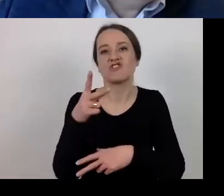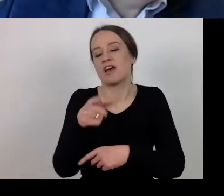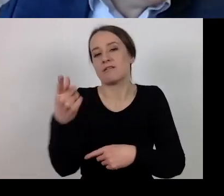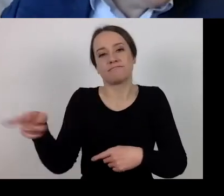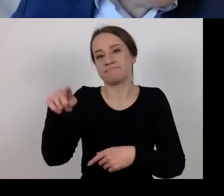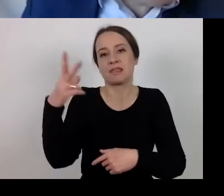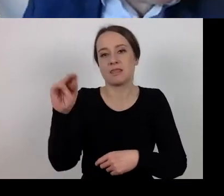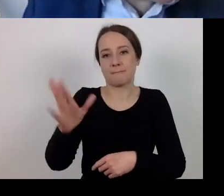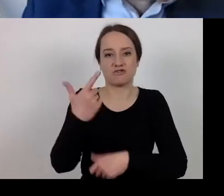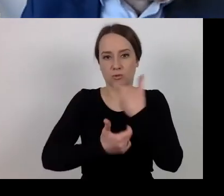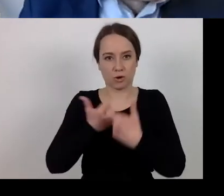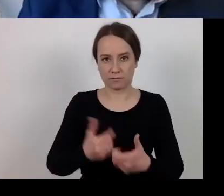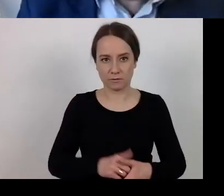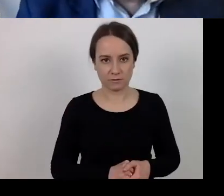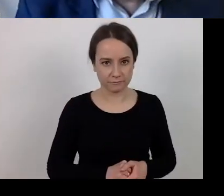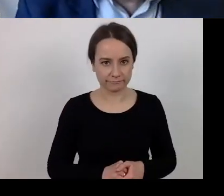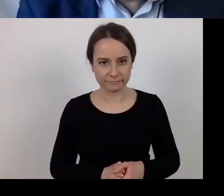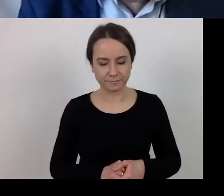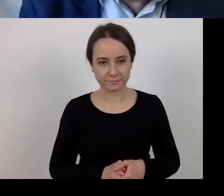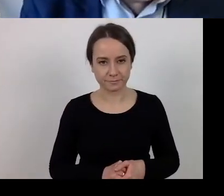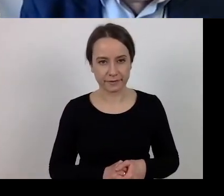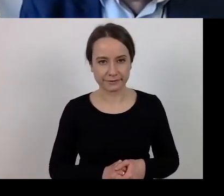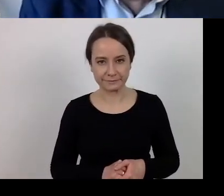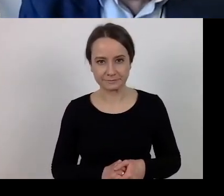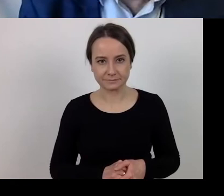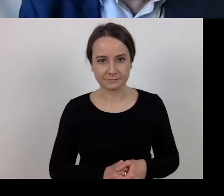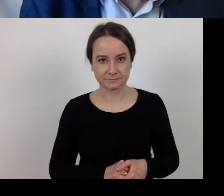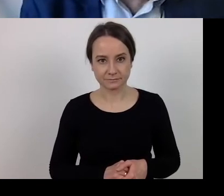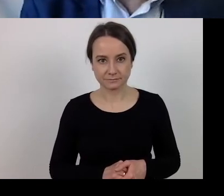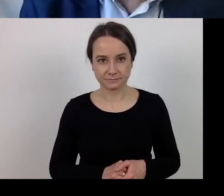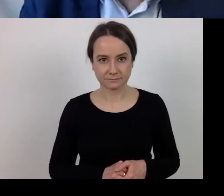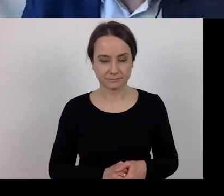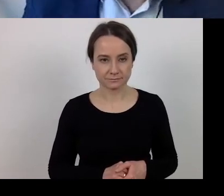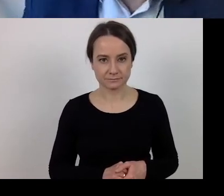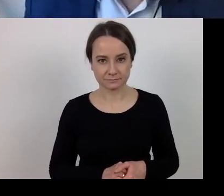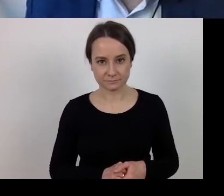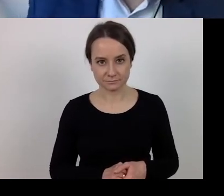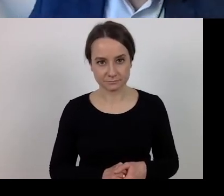The next topic concerns special arrangements